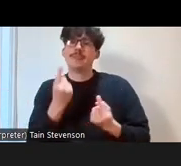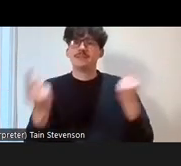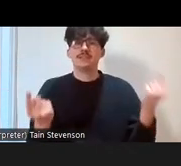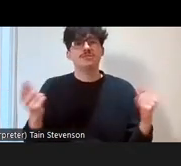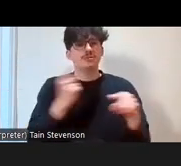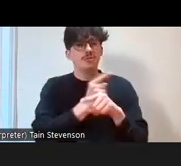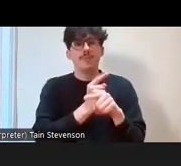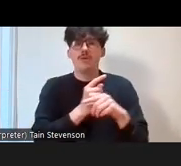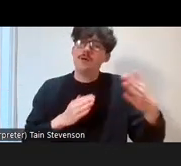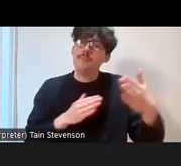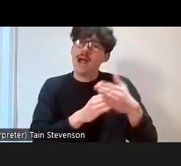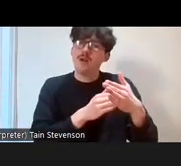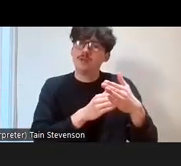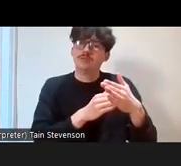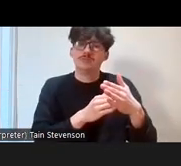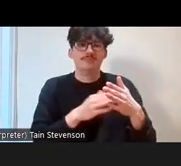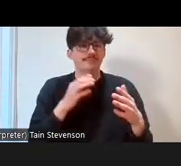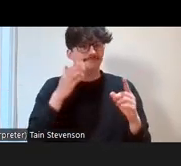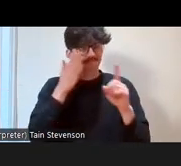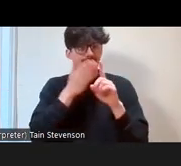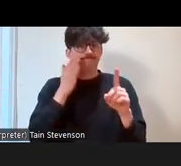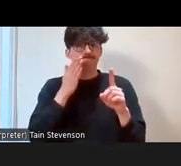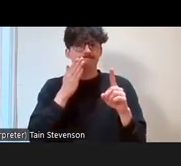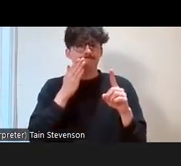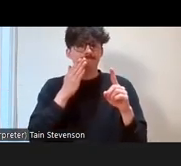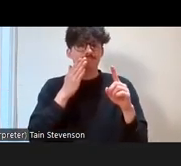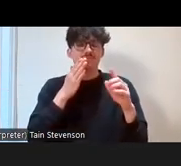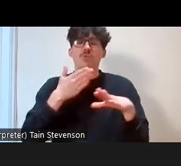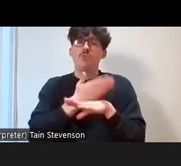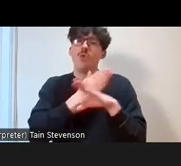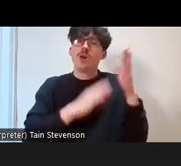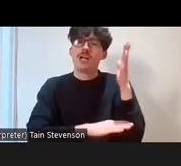might be for people from working class backgrounds volunteering in museums or heritage organisations.